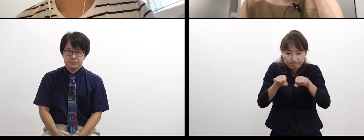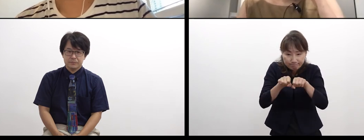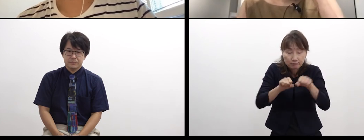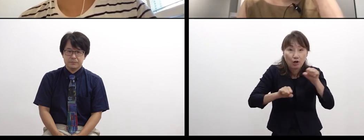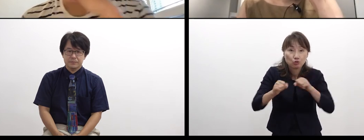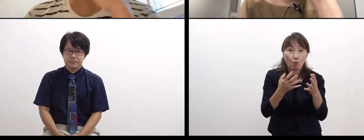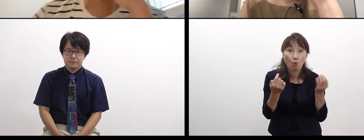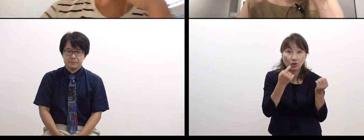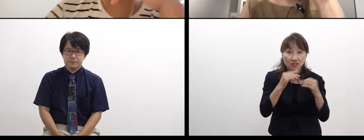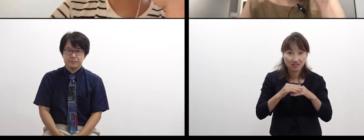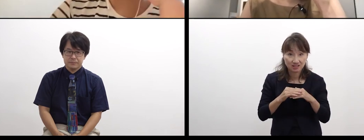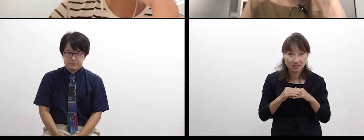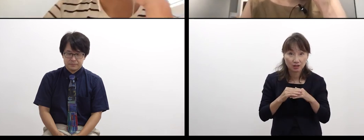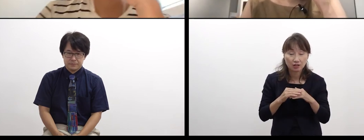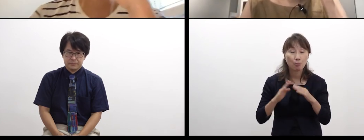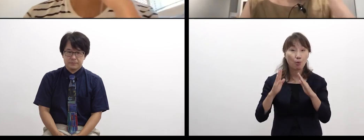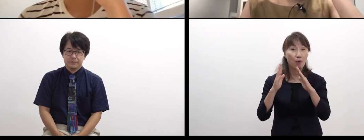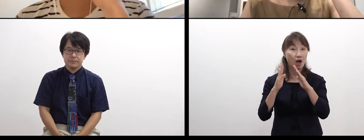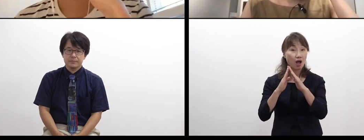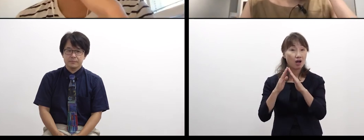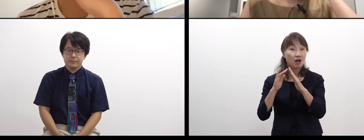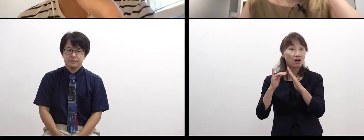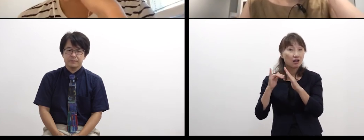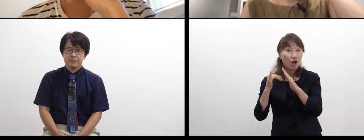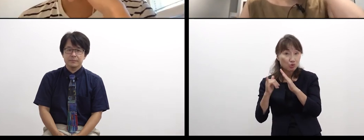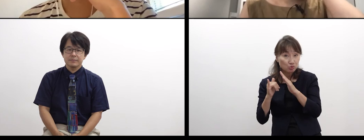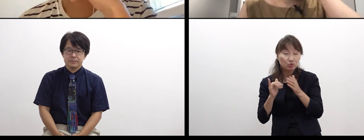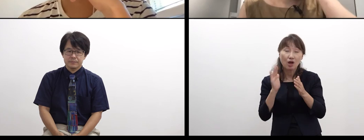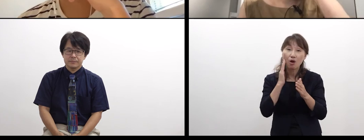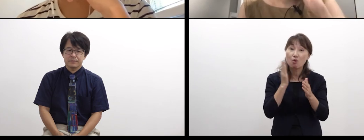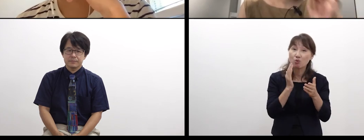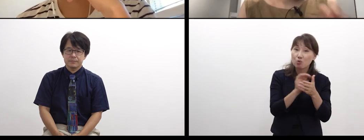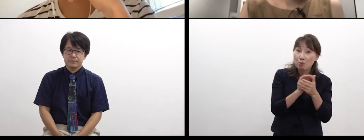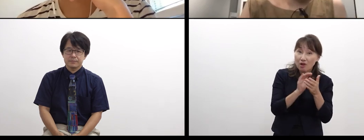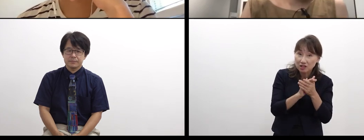When I’m talking with my family at home, or talking with deaf friends in sign language,